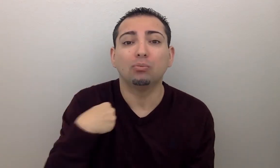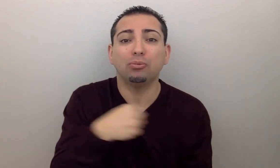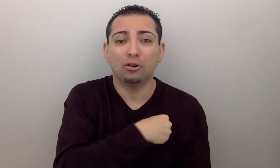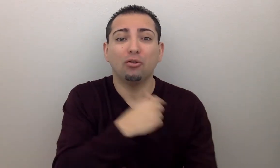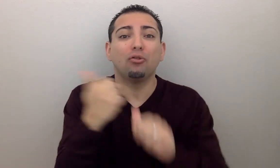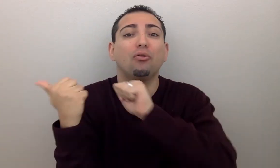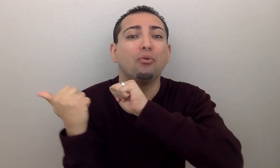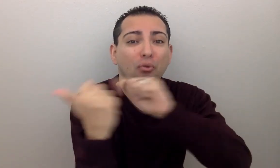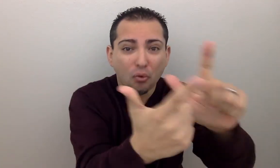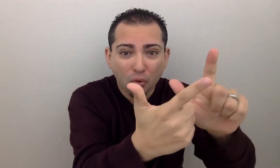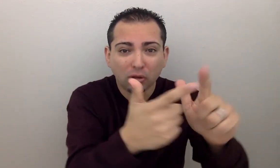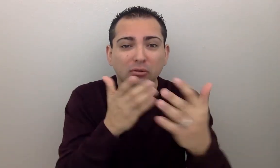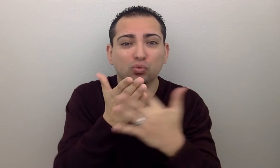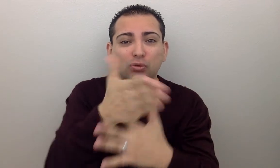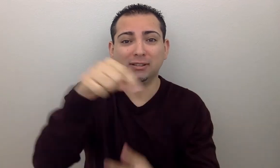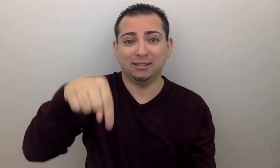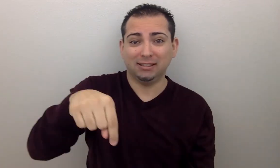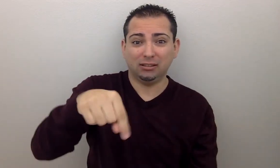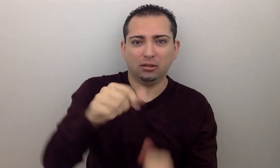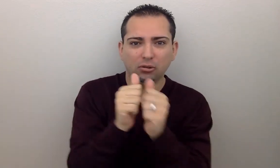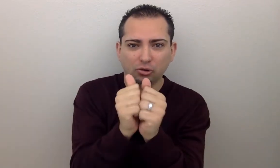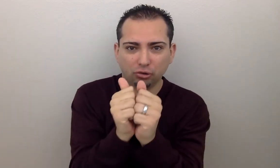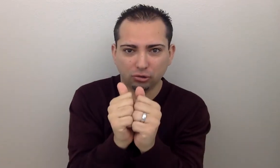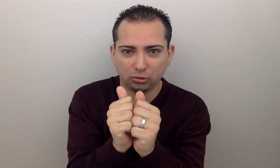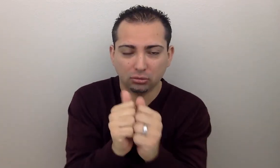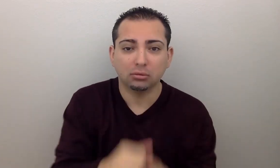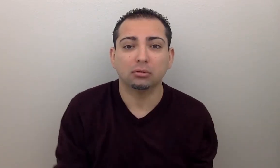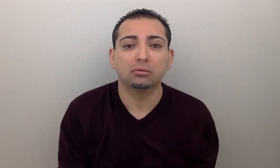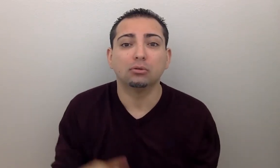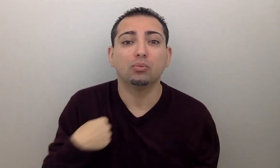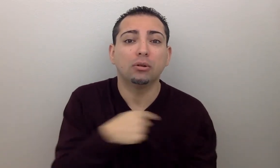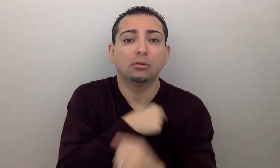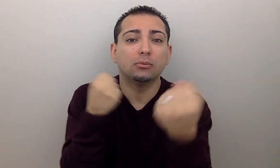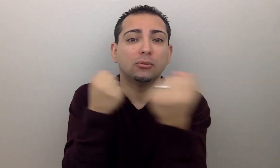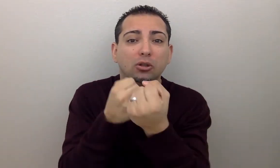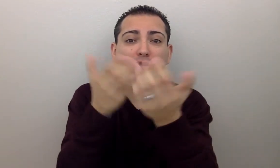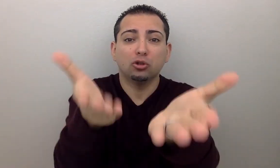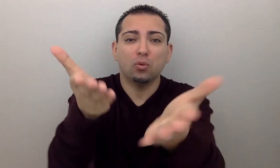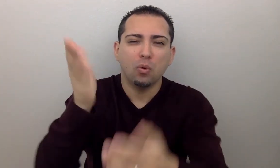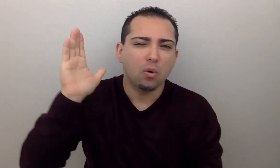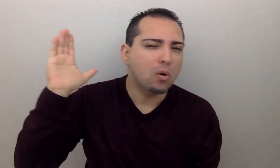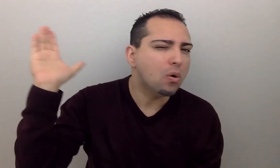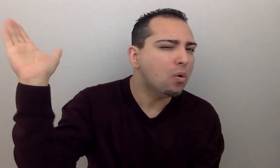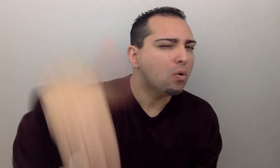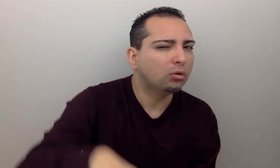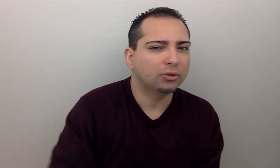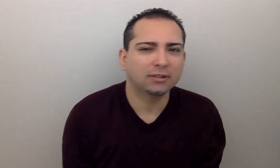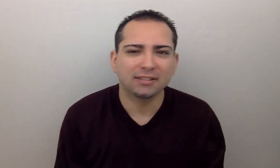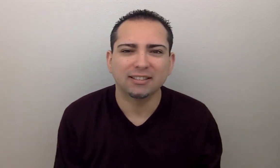We all are going through this together. We also are here to support you all the way.